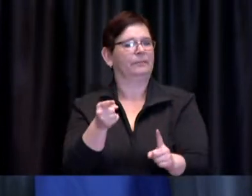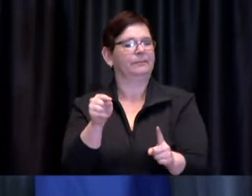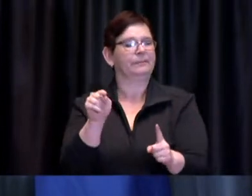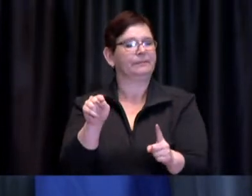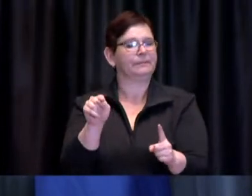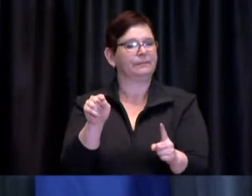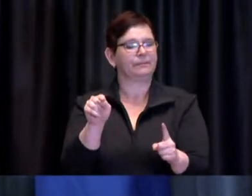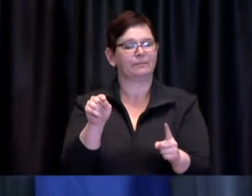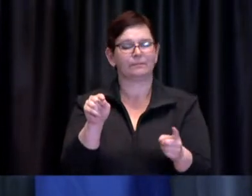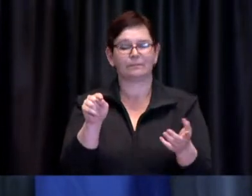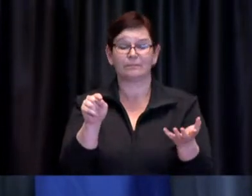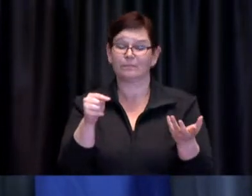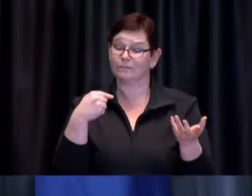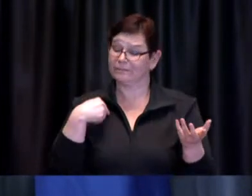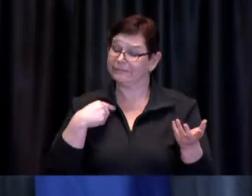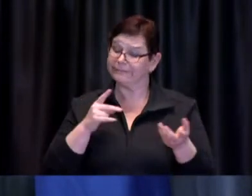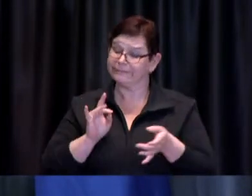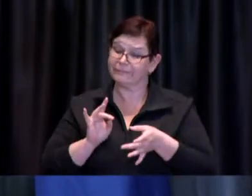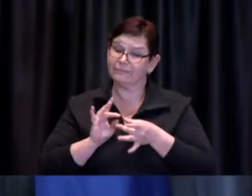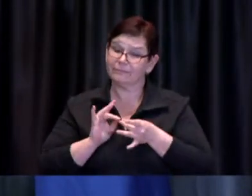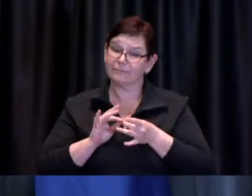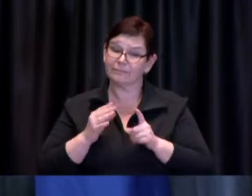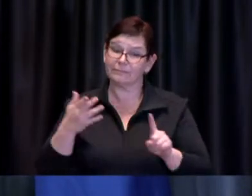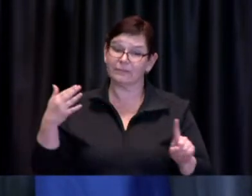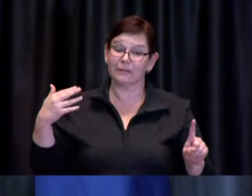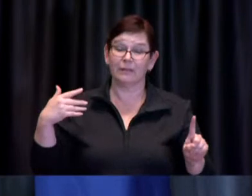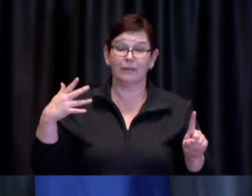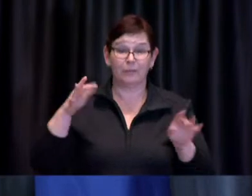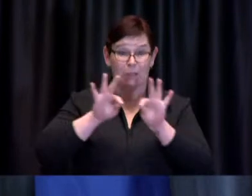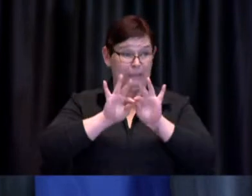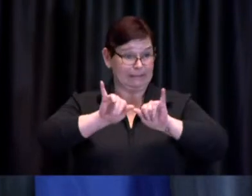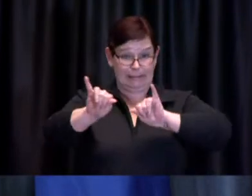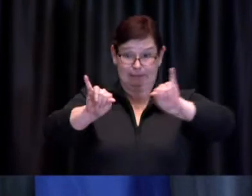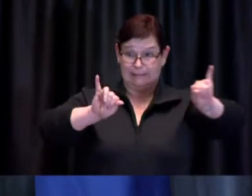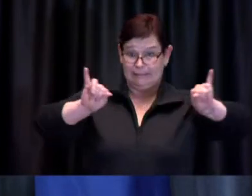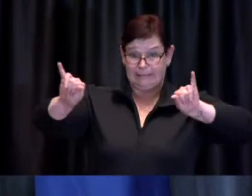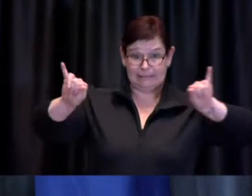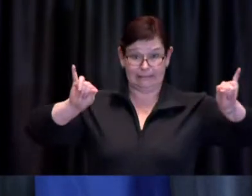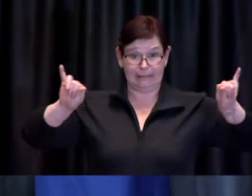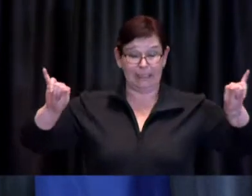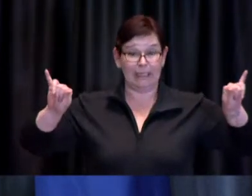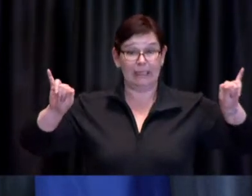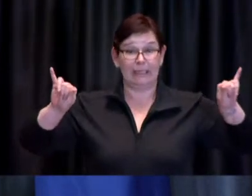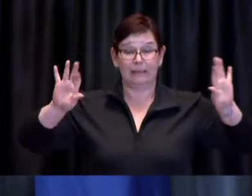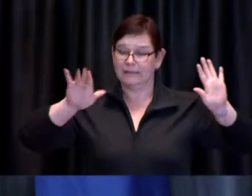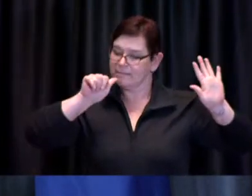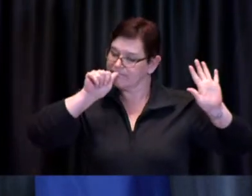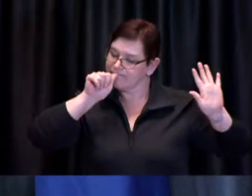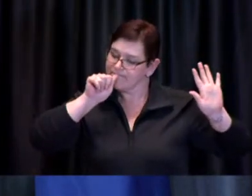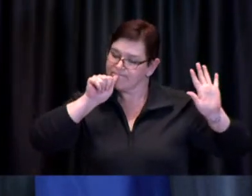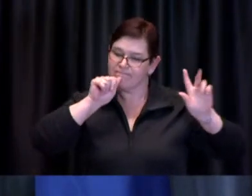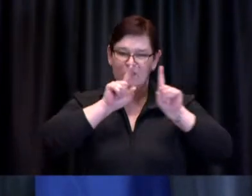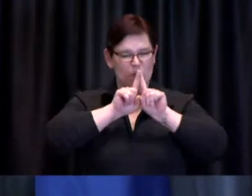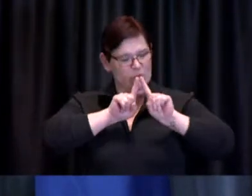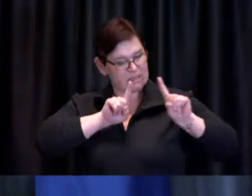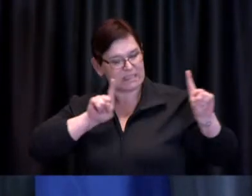more we can actually stay at home and keep our distance for now until such time as we are able to